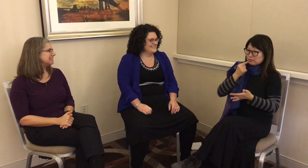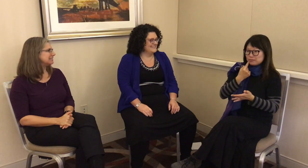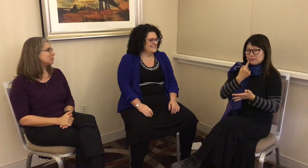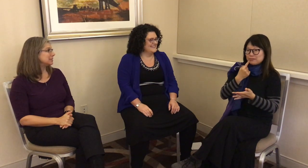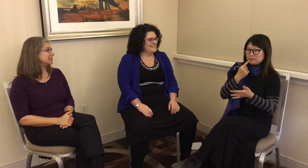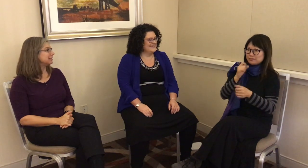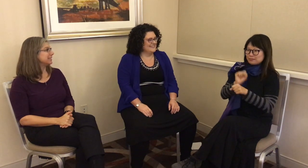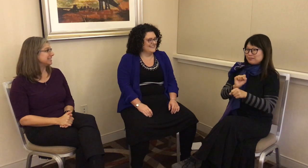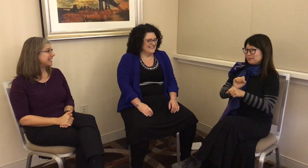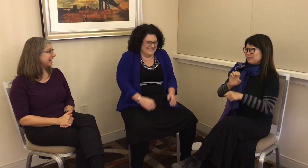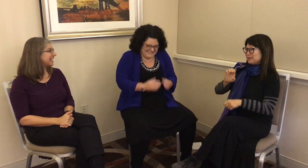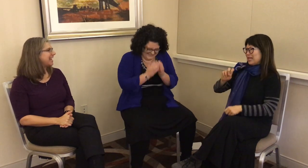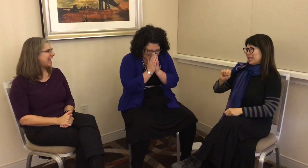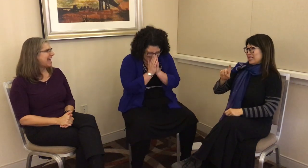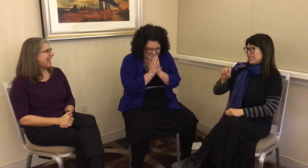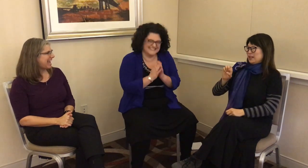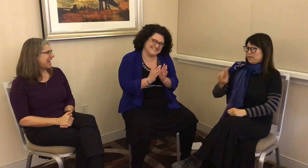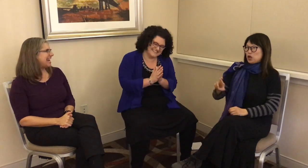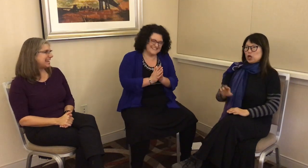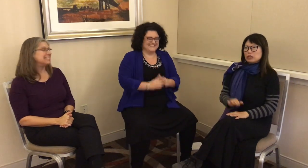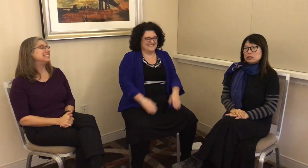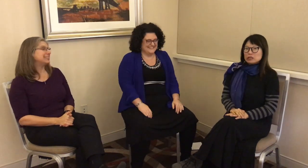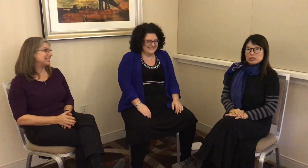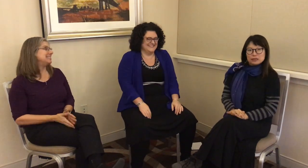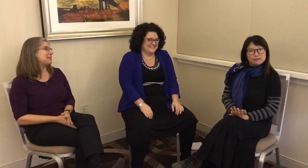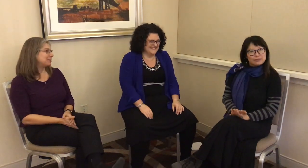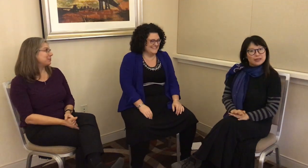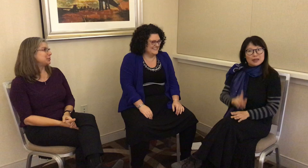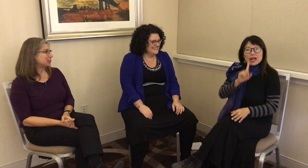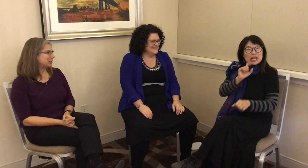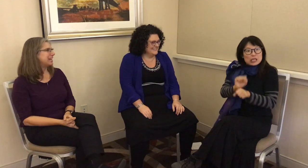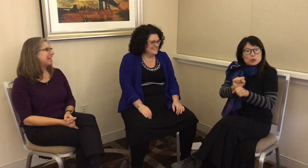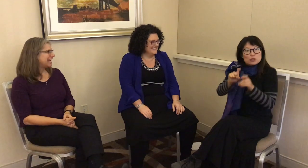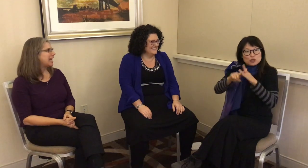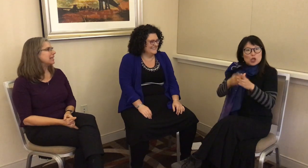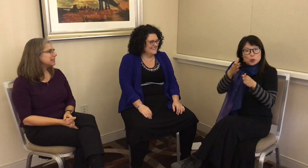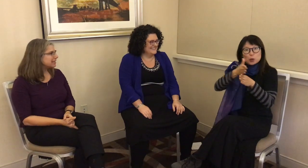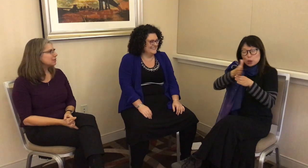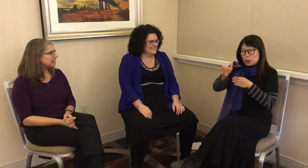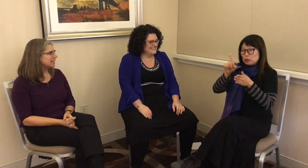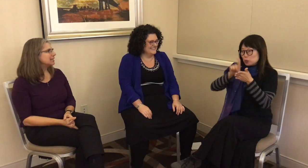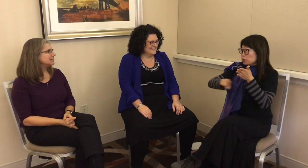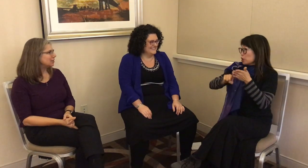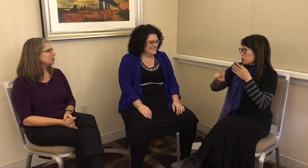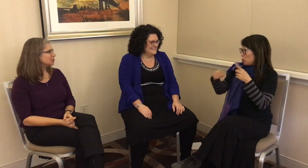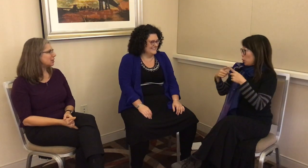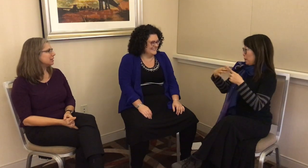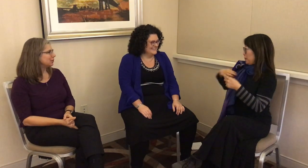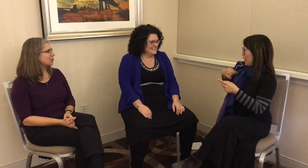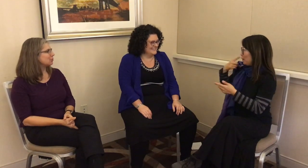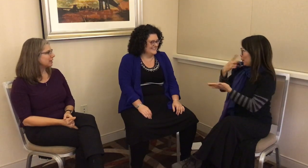was a serious thing – a serious endeavour for sure. You literally started your career